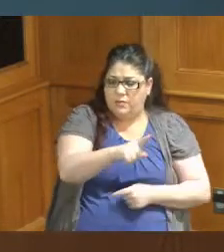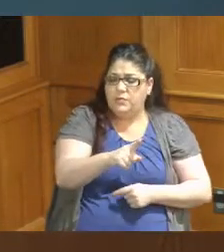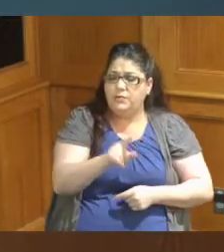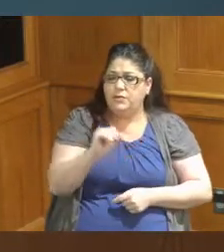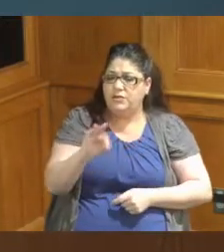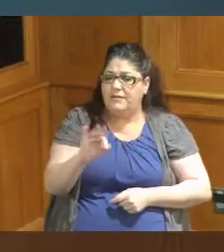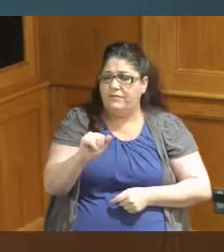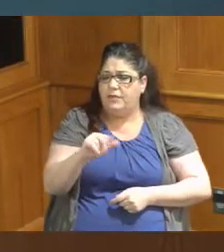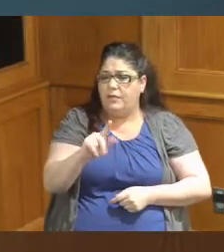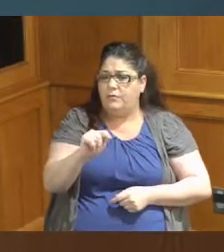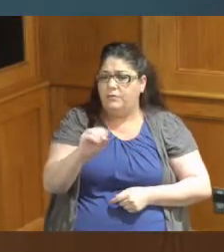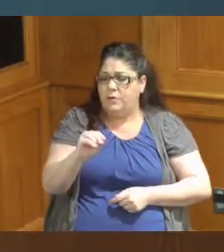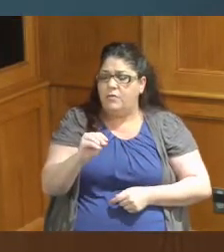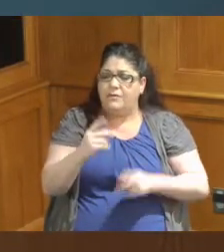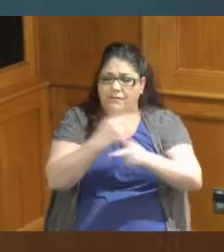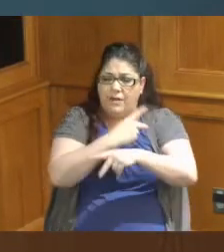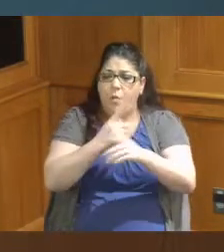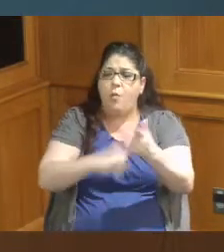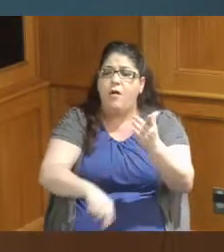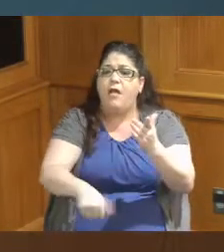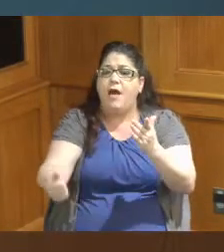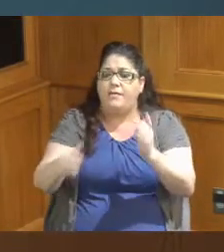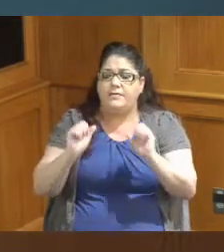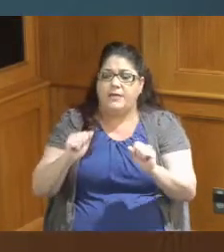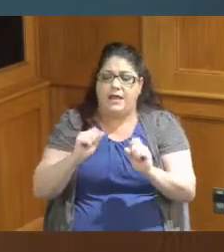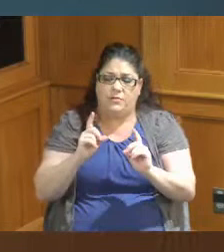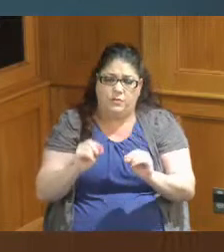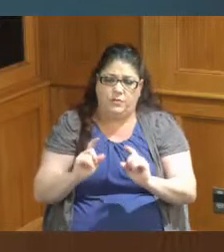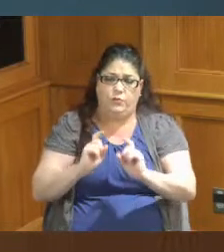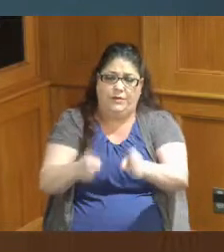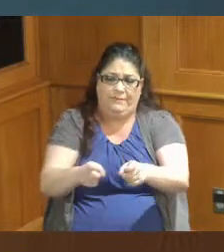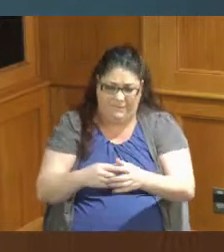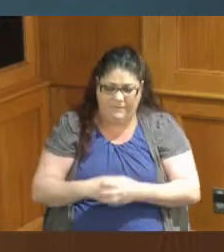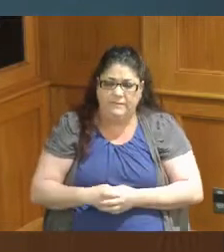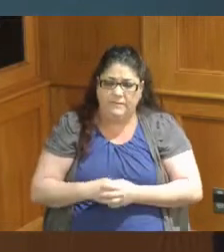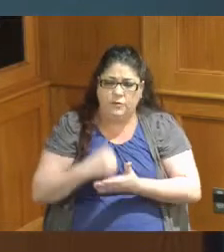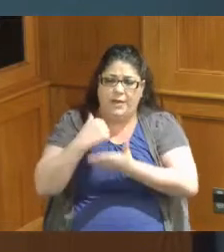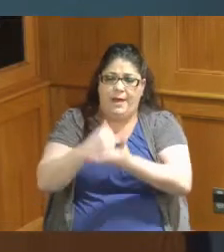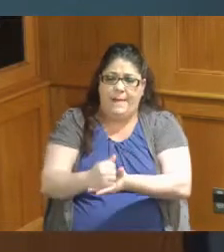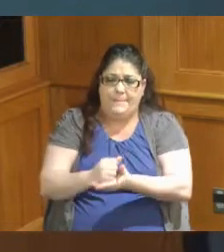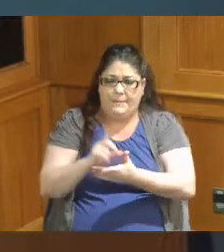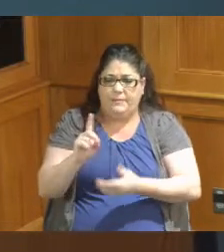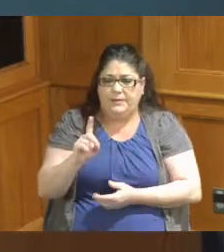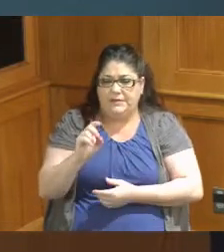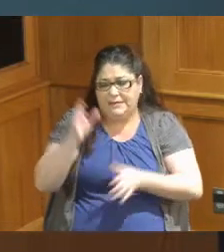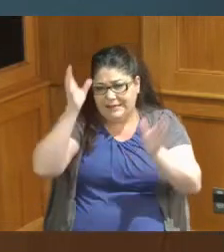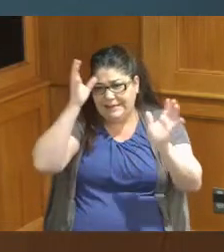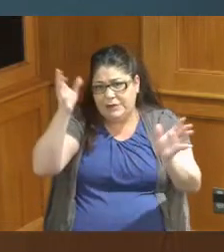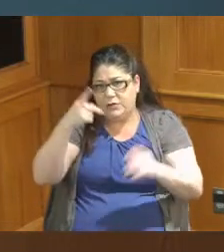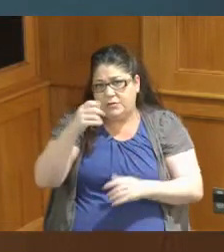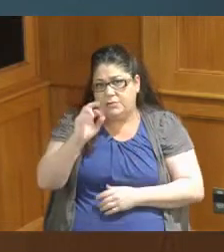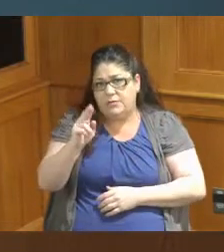other things that we might be able to do to help Deer Park we haven't done that much with Deer Park